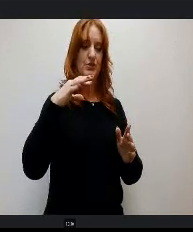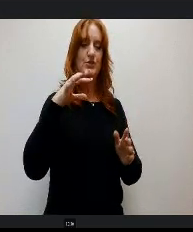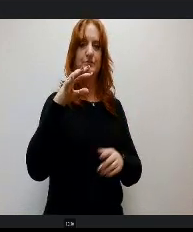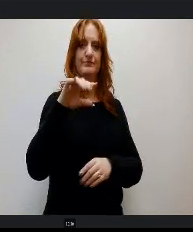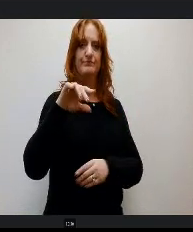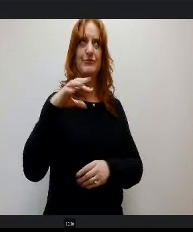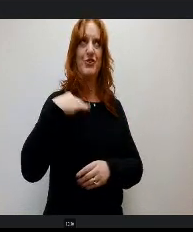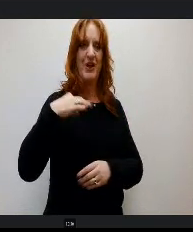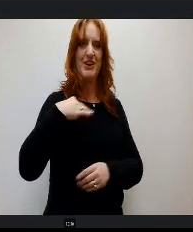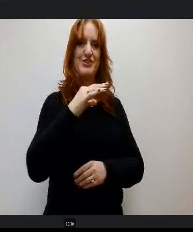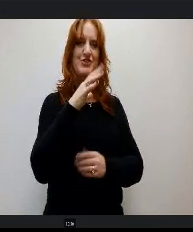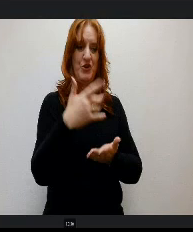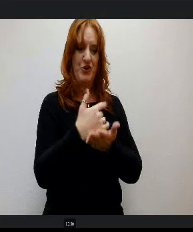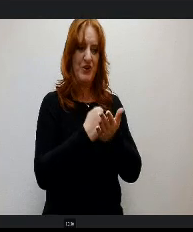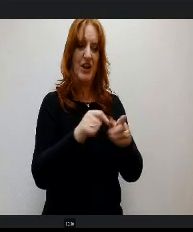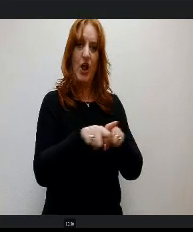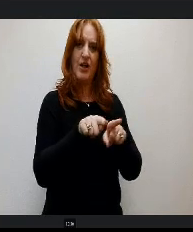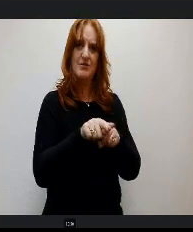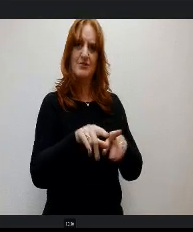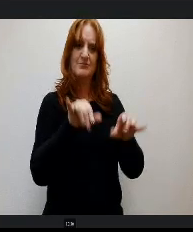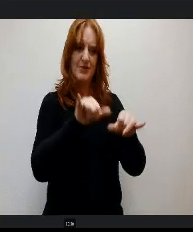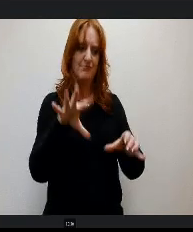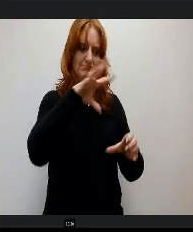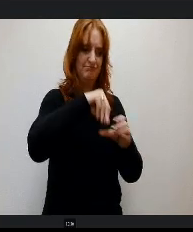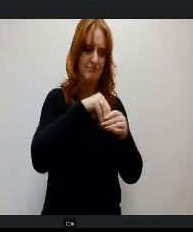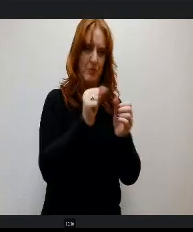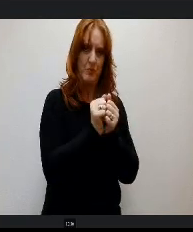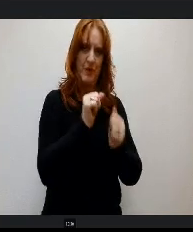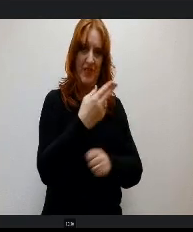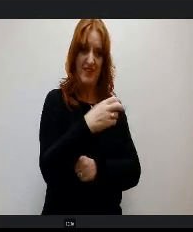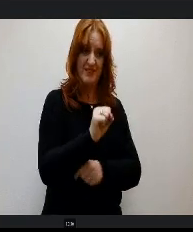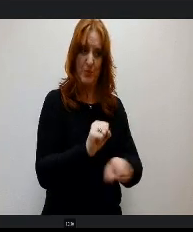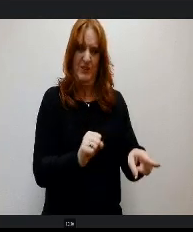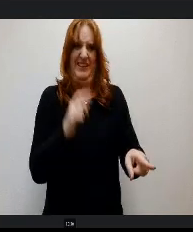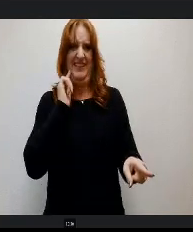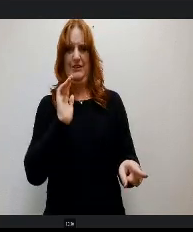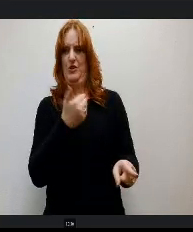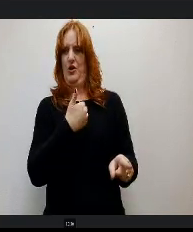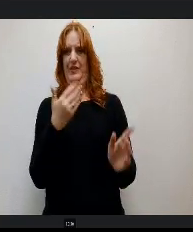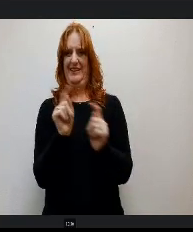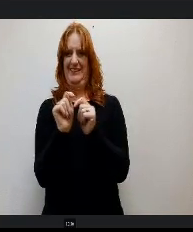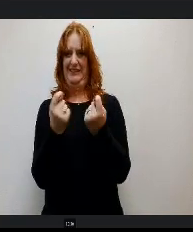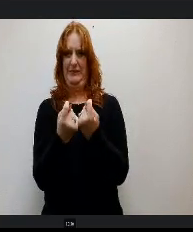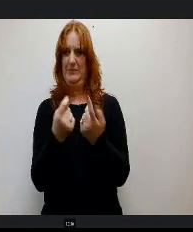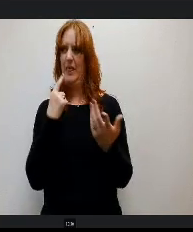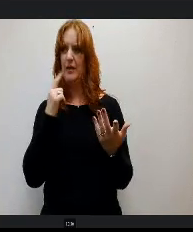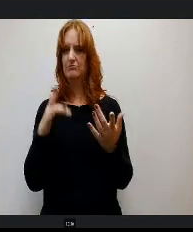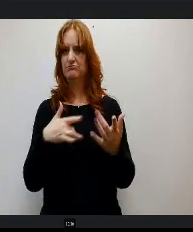y engaged in high school. And I mean, I think that is what our teens are clamoring for anyway. It's